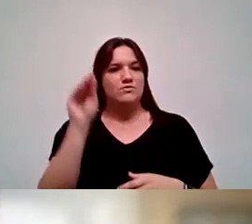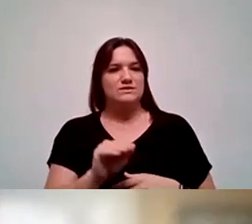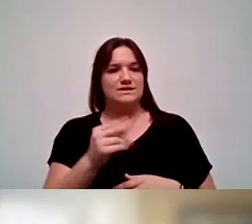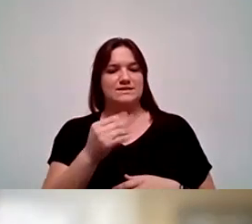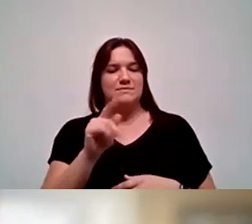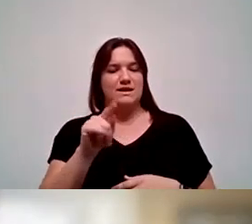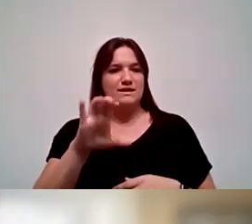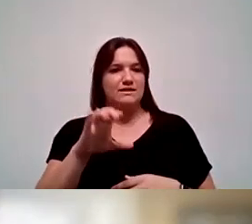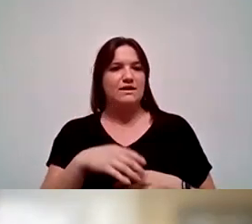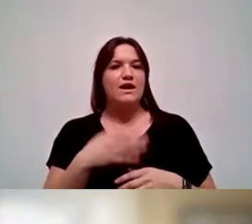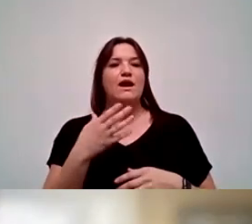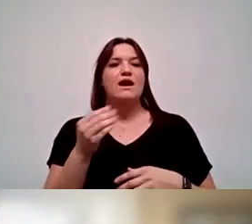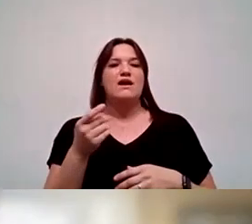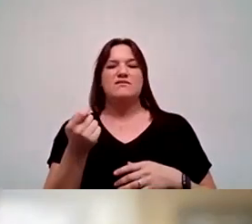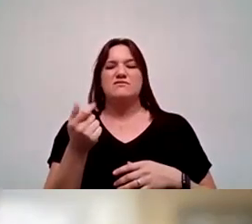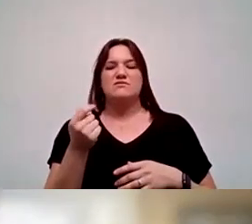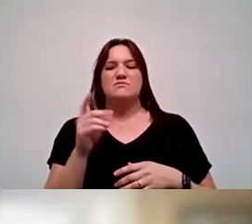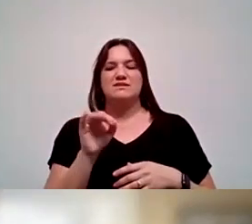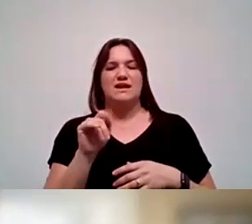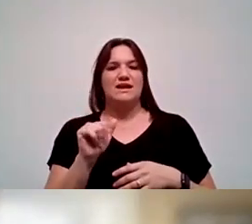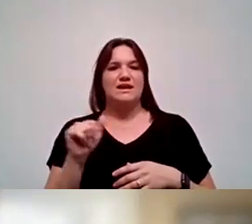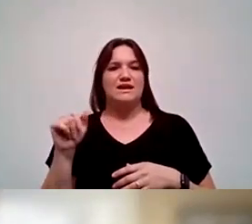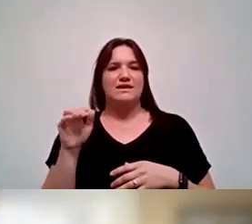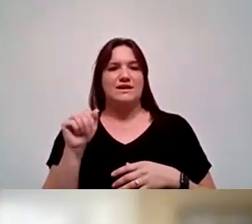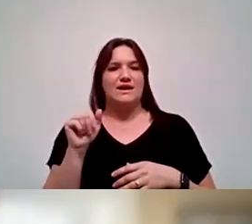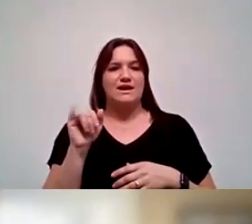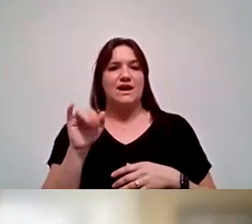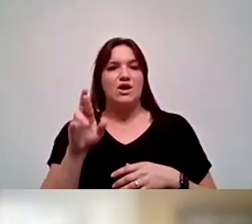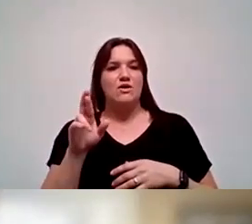And just a little bit of data that the IR folks gave me this morning.